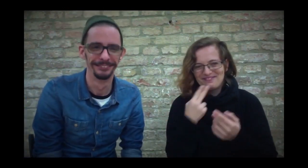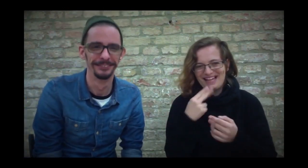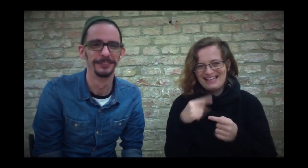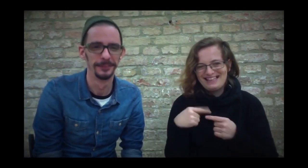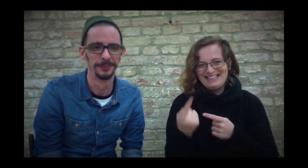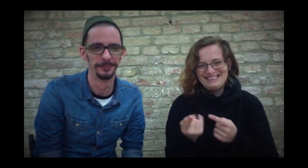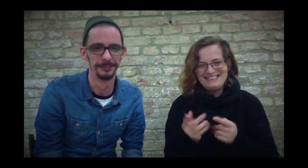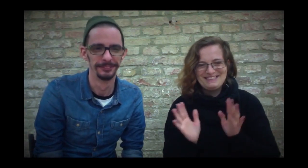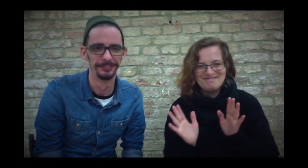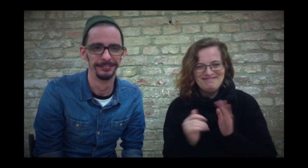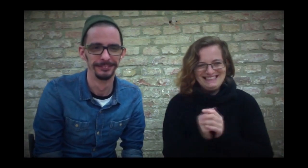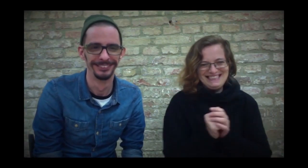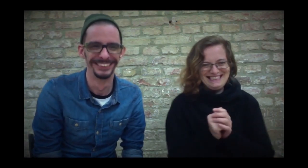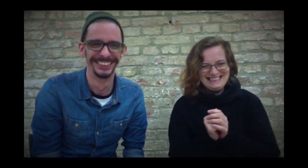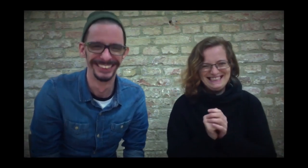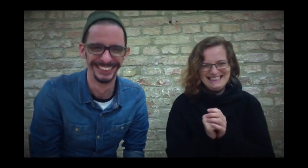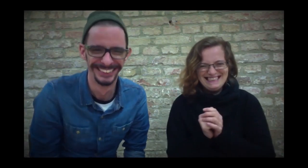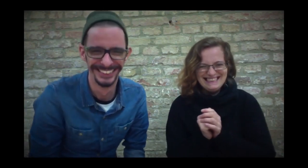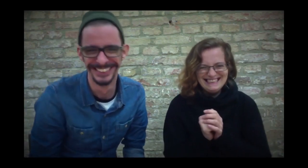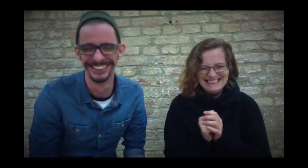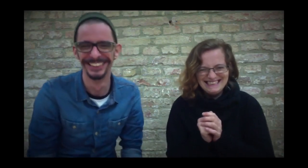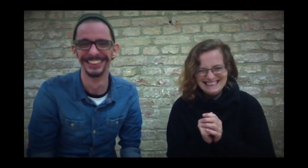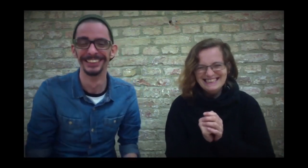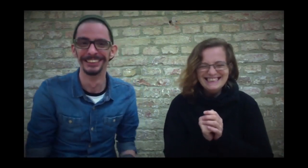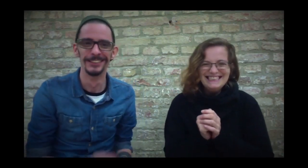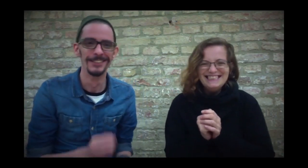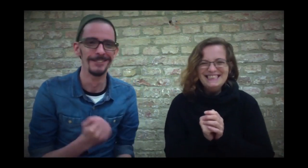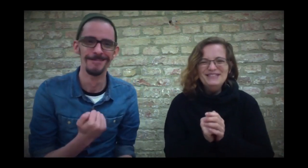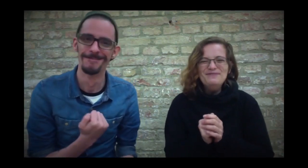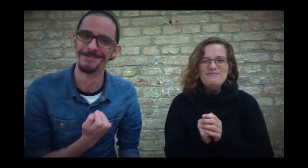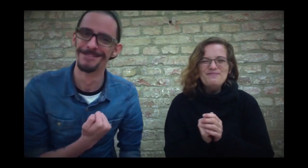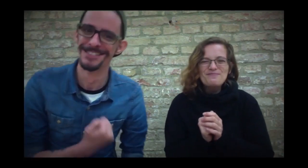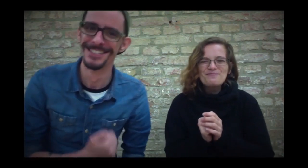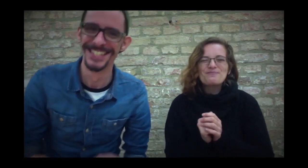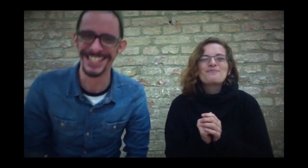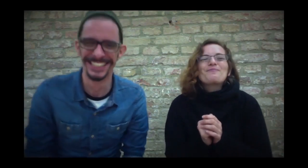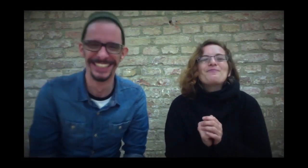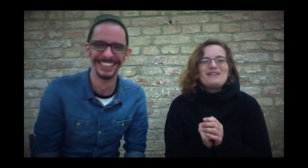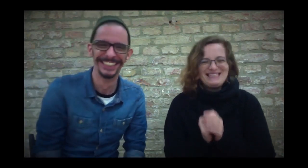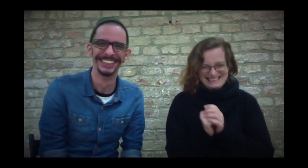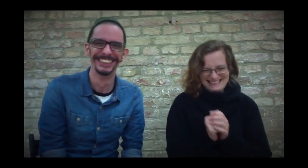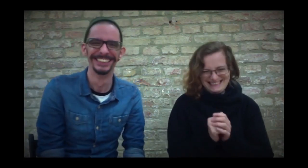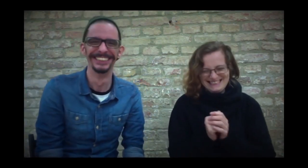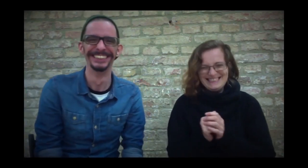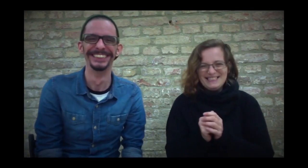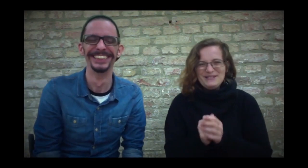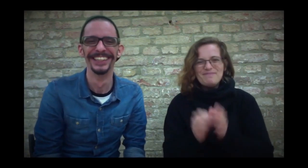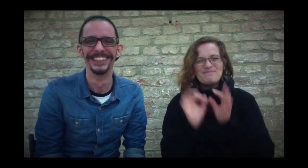Let's see who will translate the next video. Woah, if I'll get bad luck again. - Smooch.